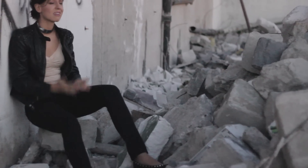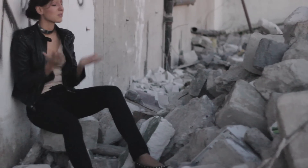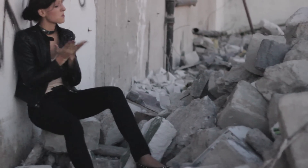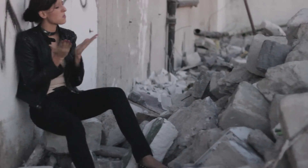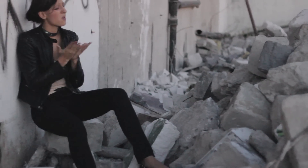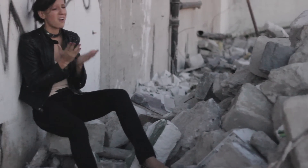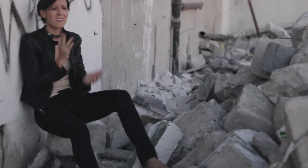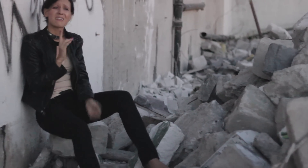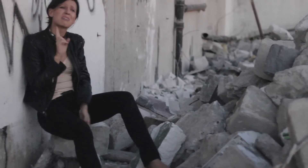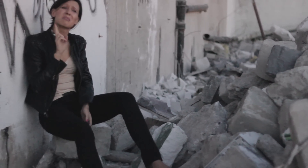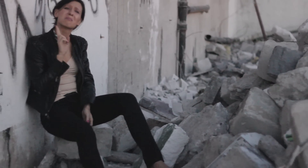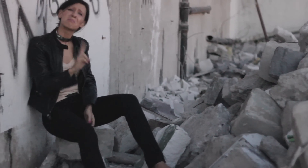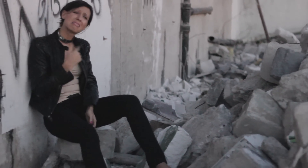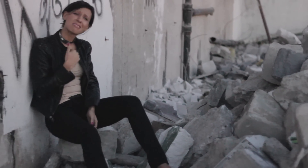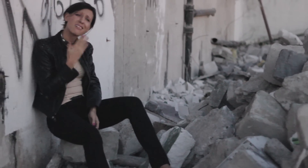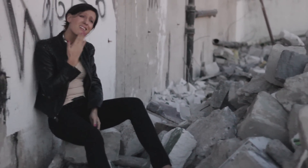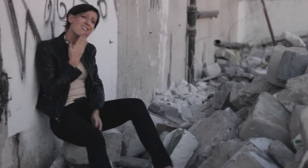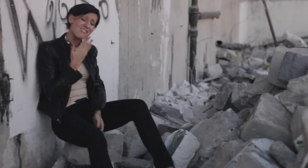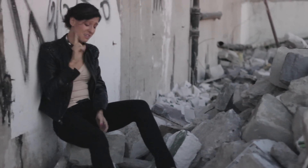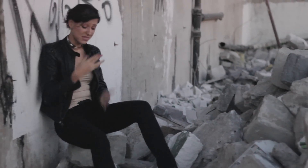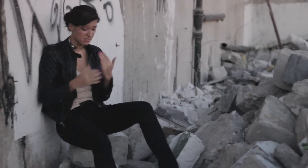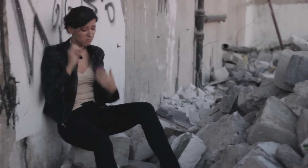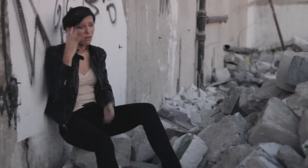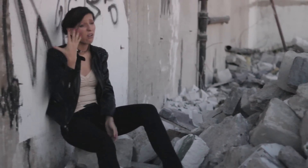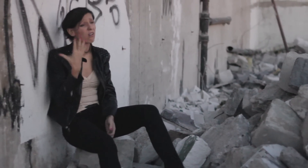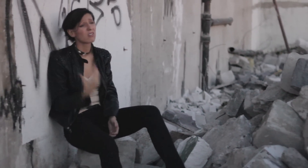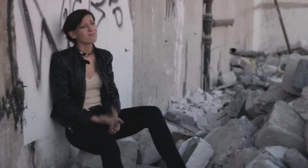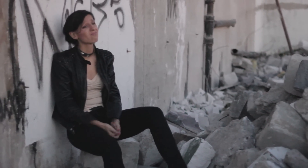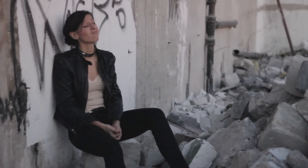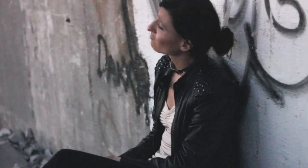I didn't get a lot in class